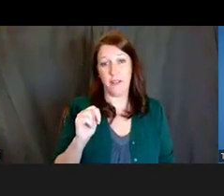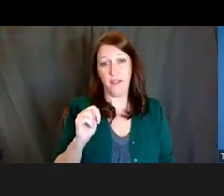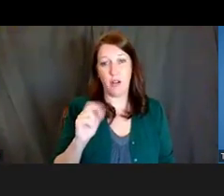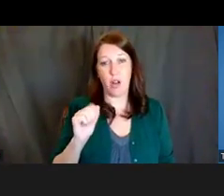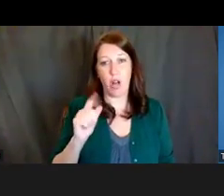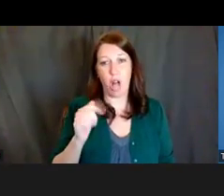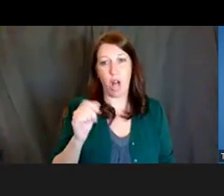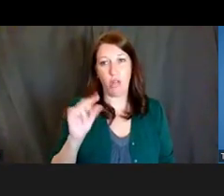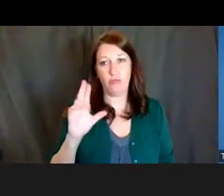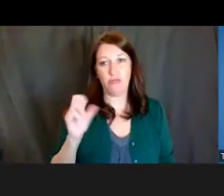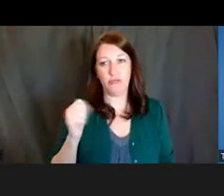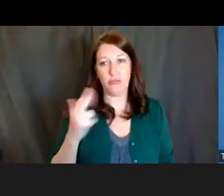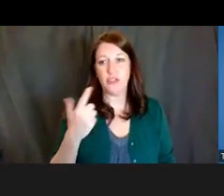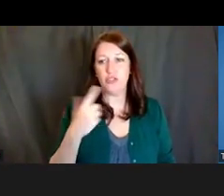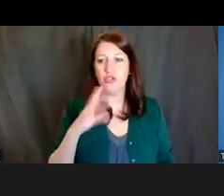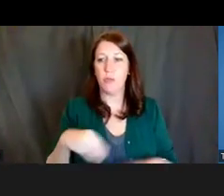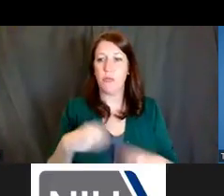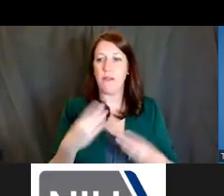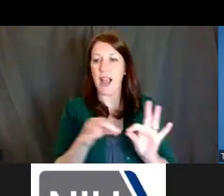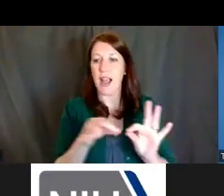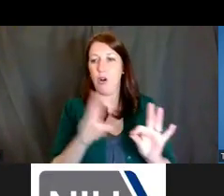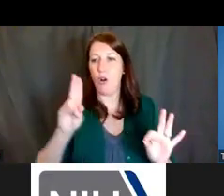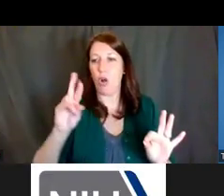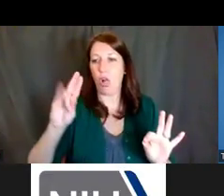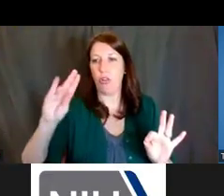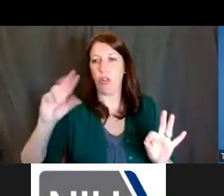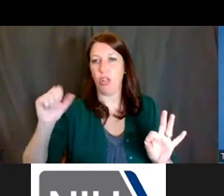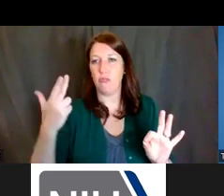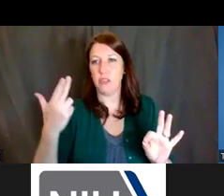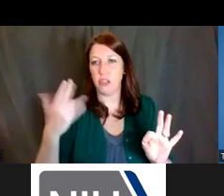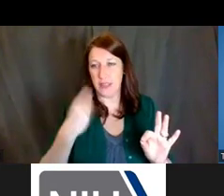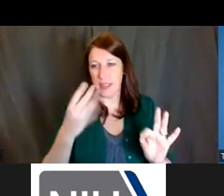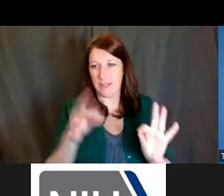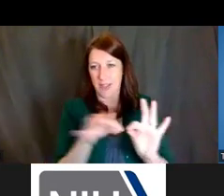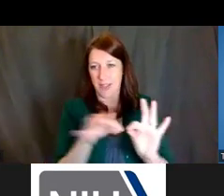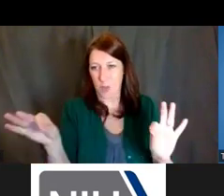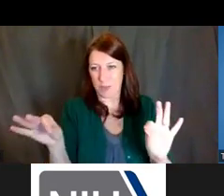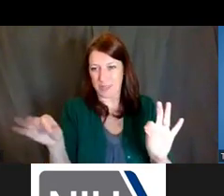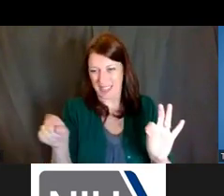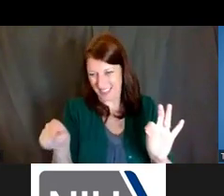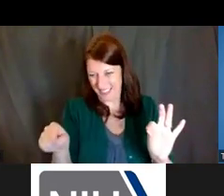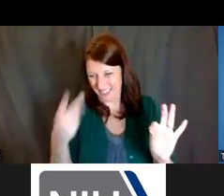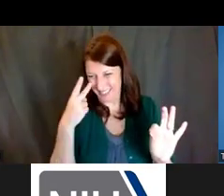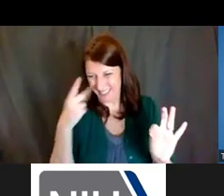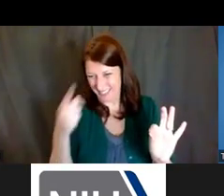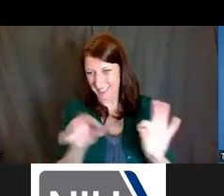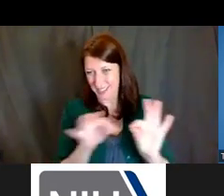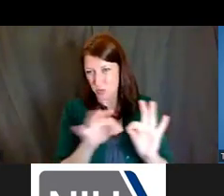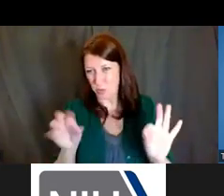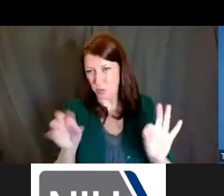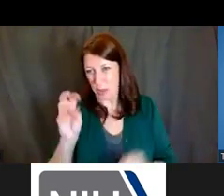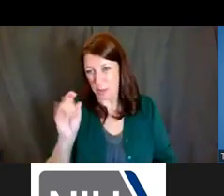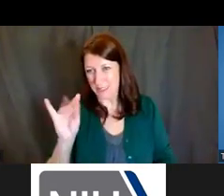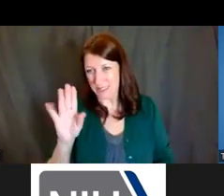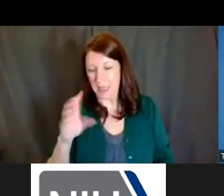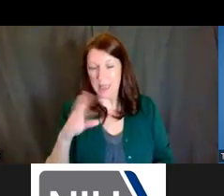Training website, because it can provide you with information on the different types